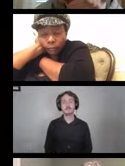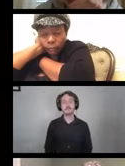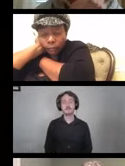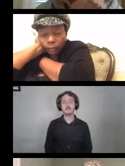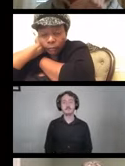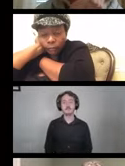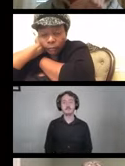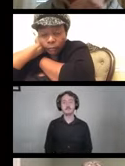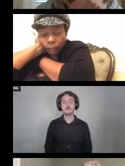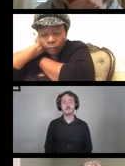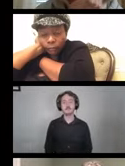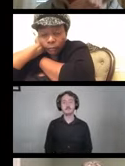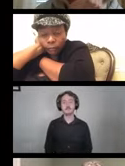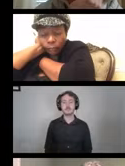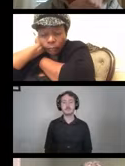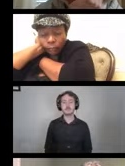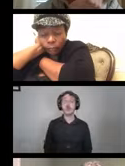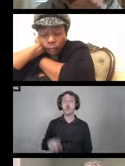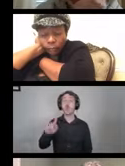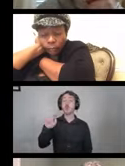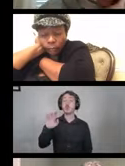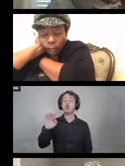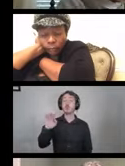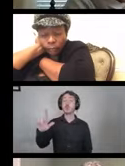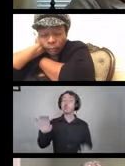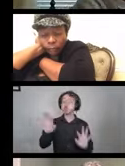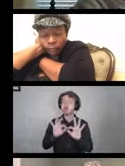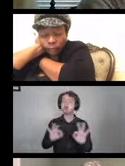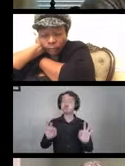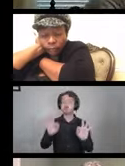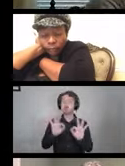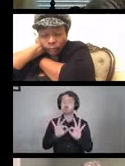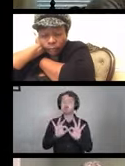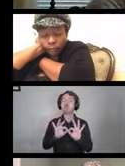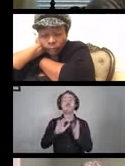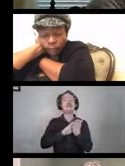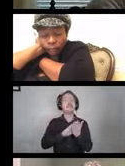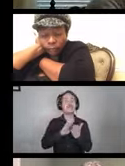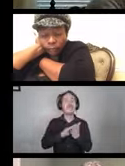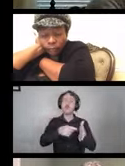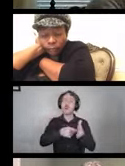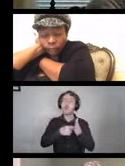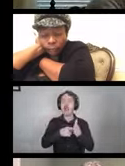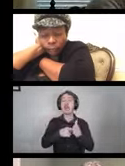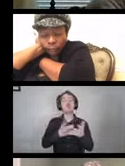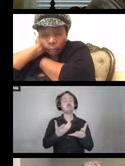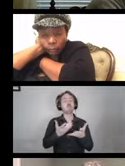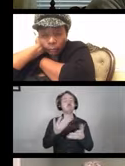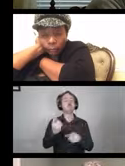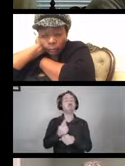Supplies and tools are very important. Cleaning and disinfection requires access to appropriate supplies and tools.